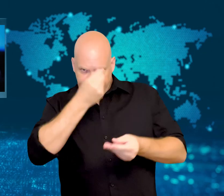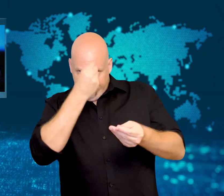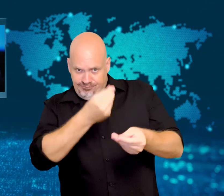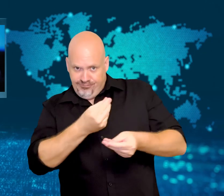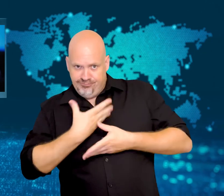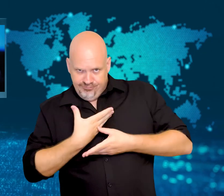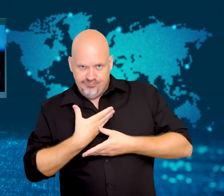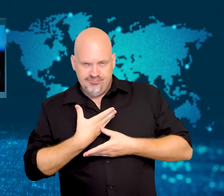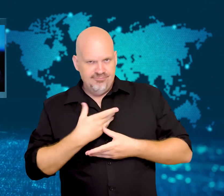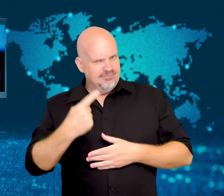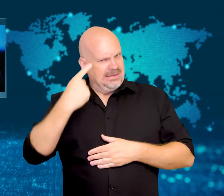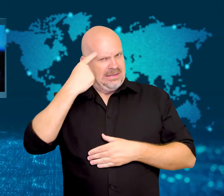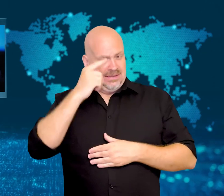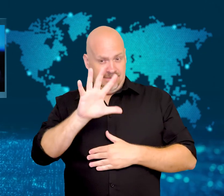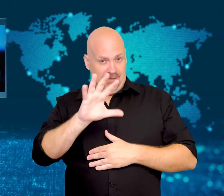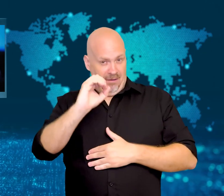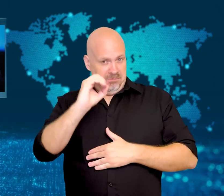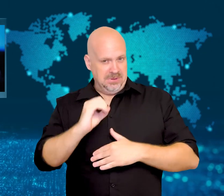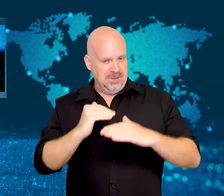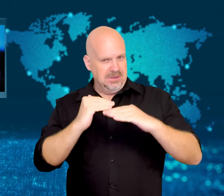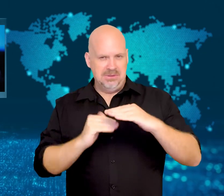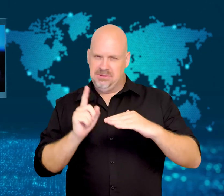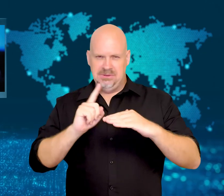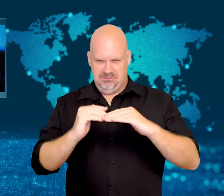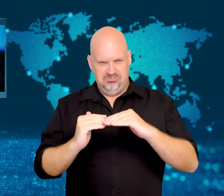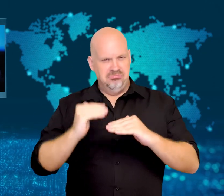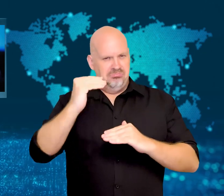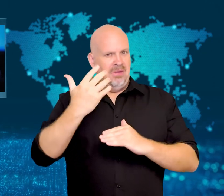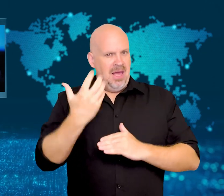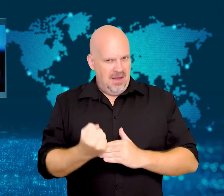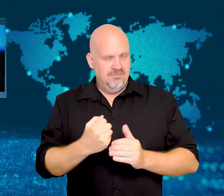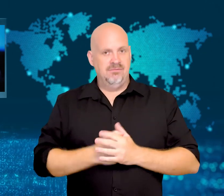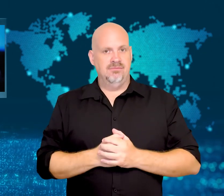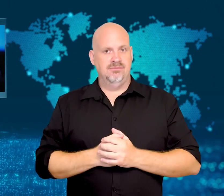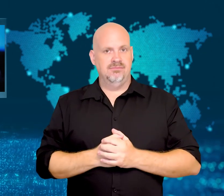was higher than believed.